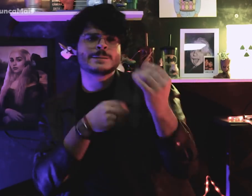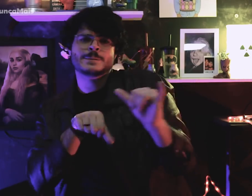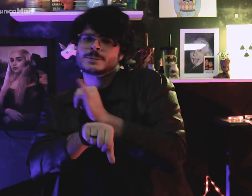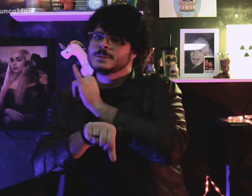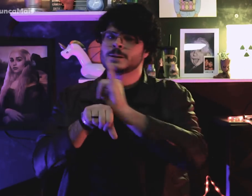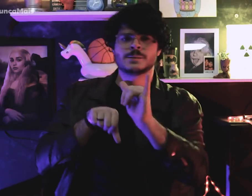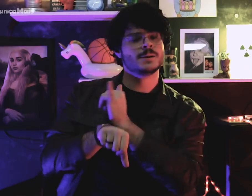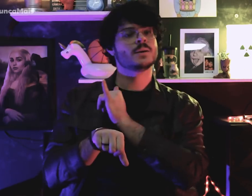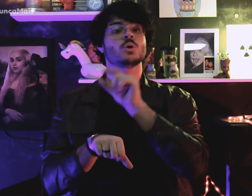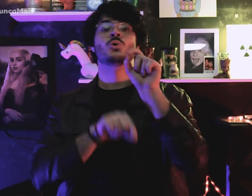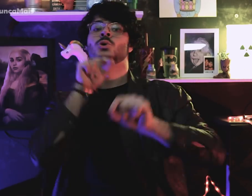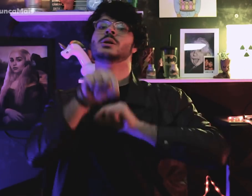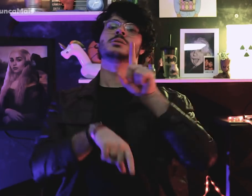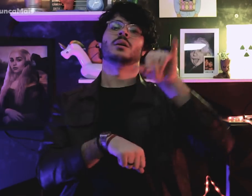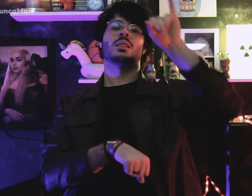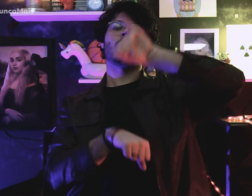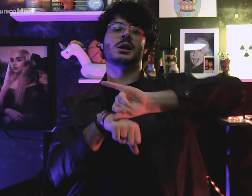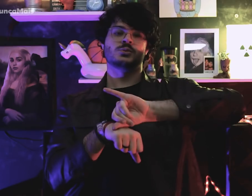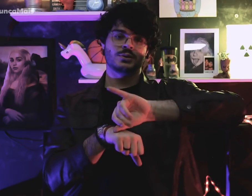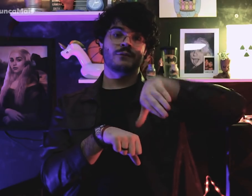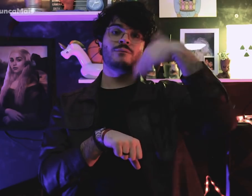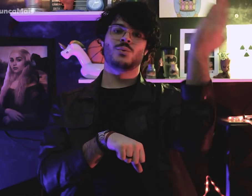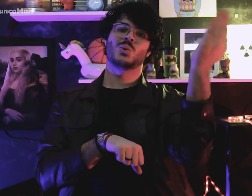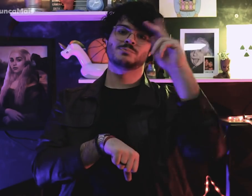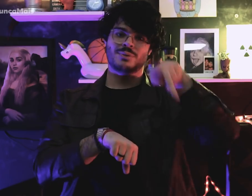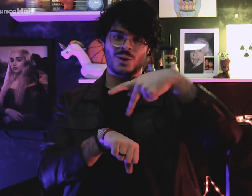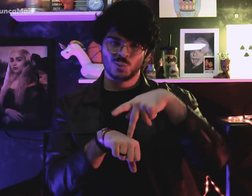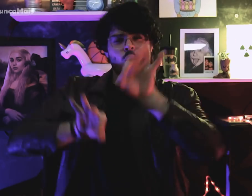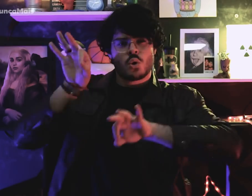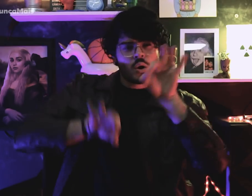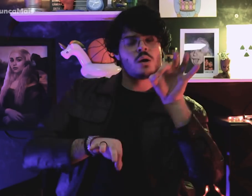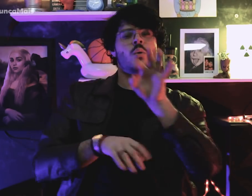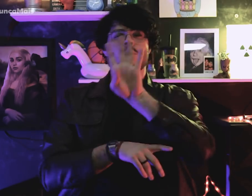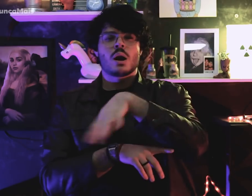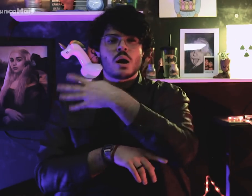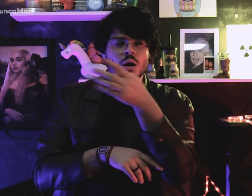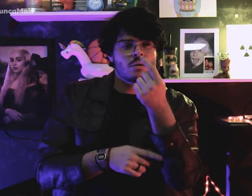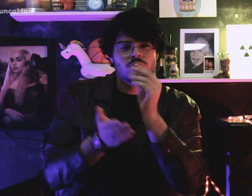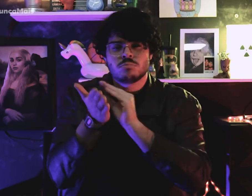estimulou as exportações para proteger o investimento financeiro do